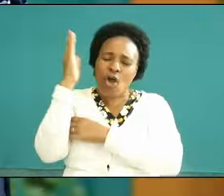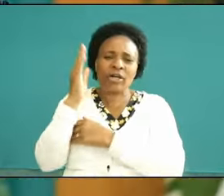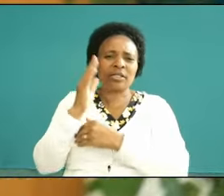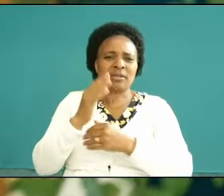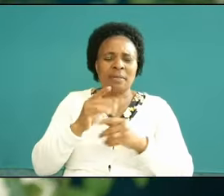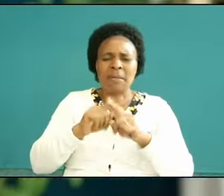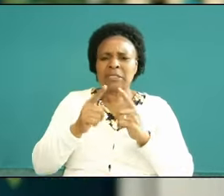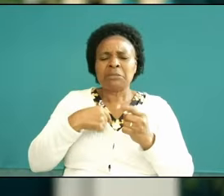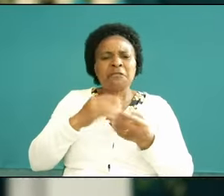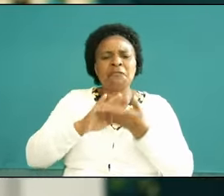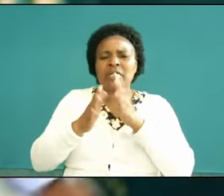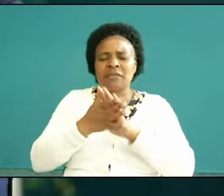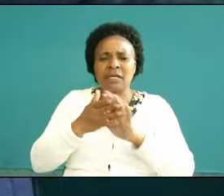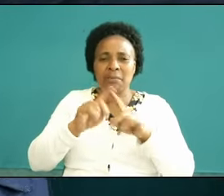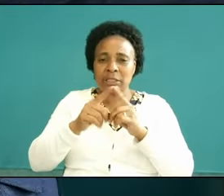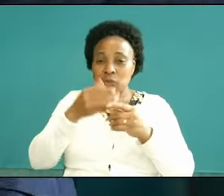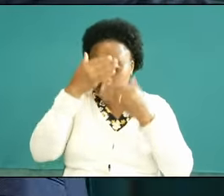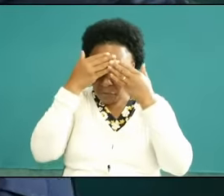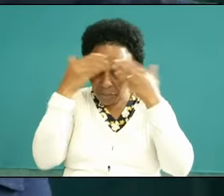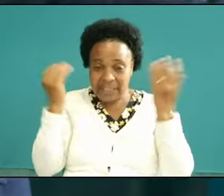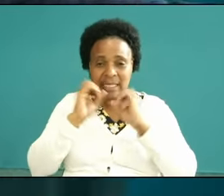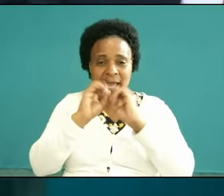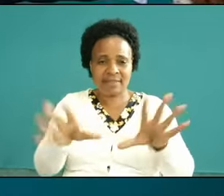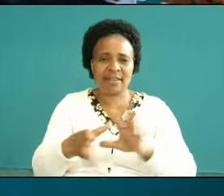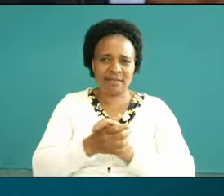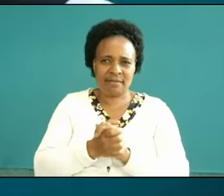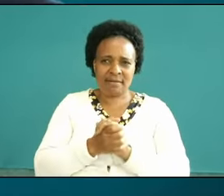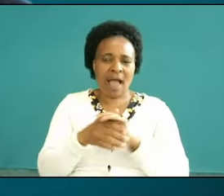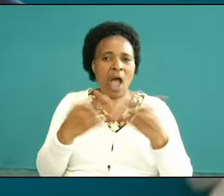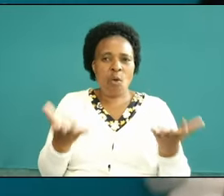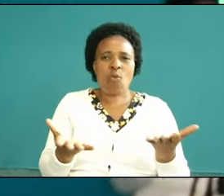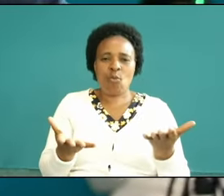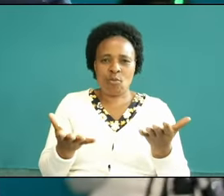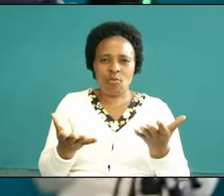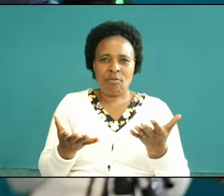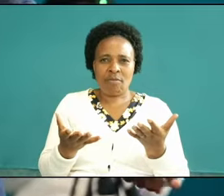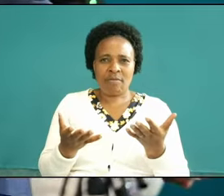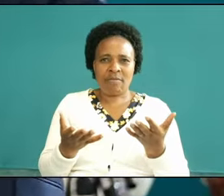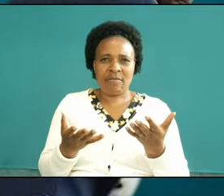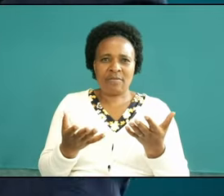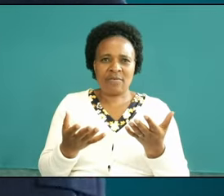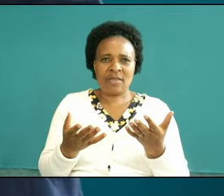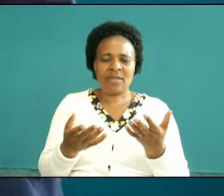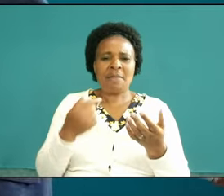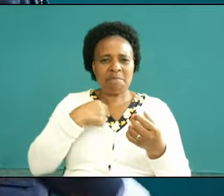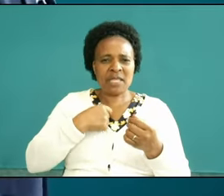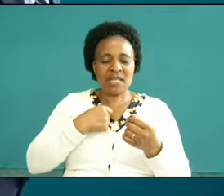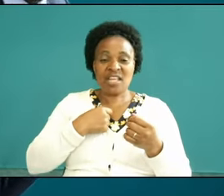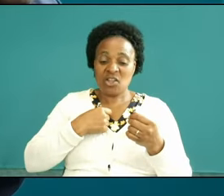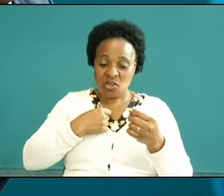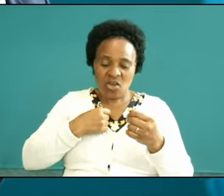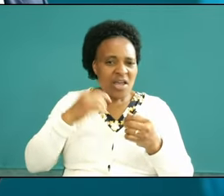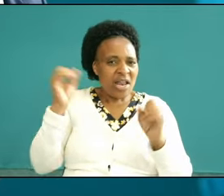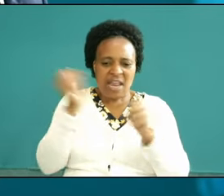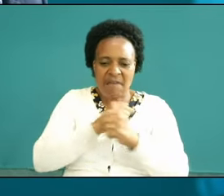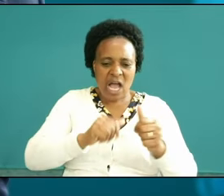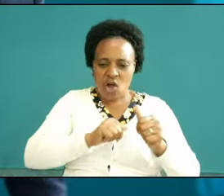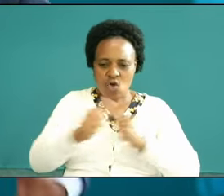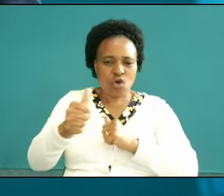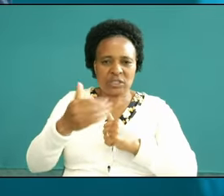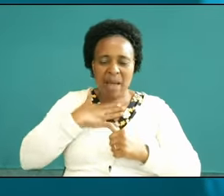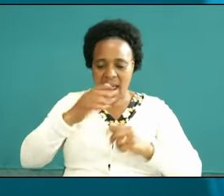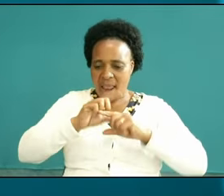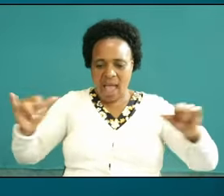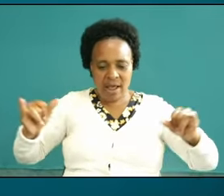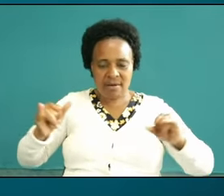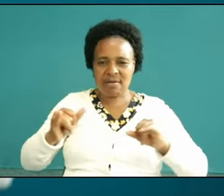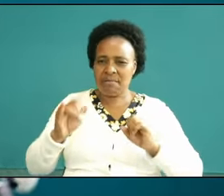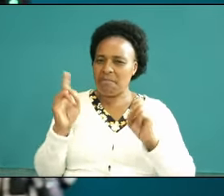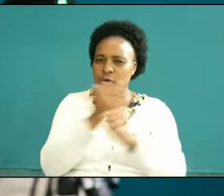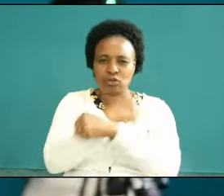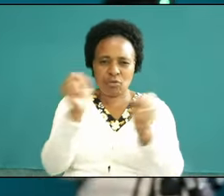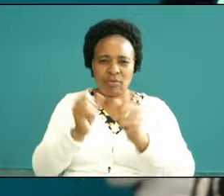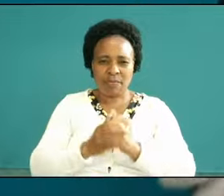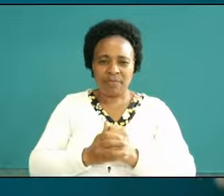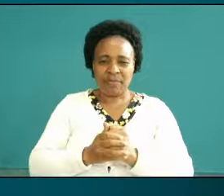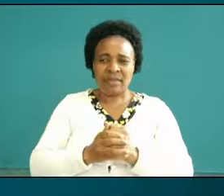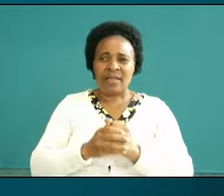forget speak is that forgiveness and a heart to bear before the Lord let me speak to you